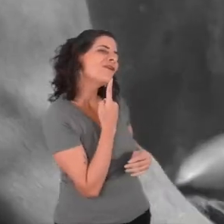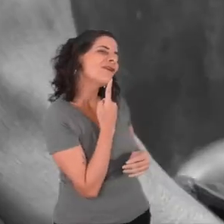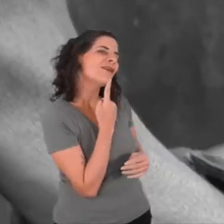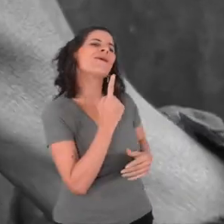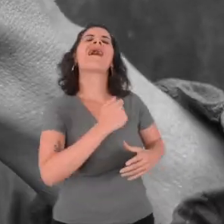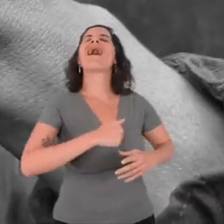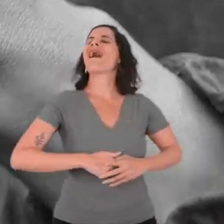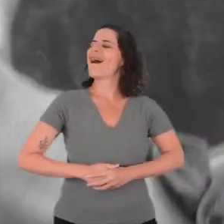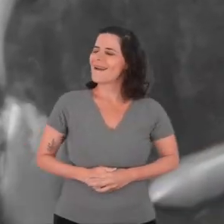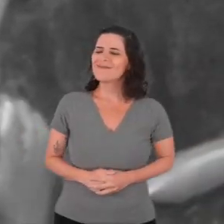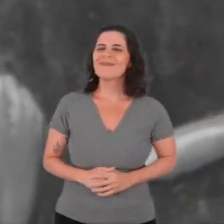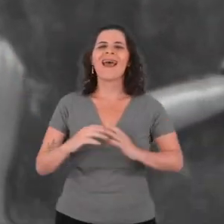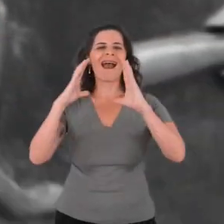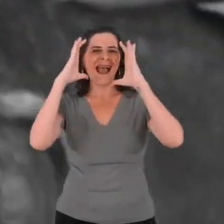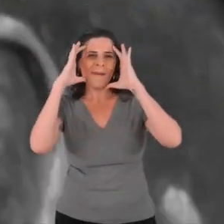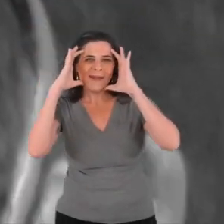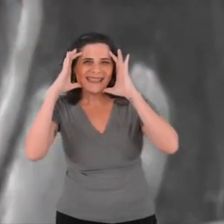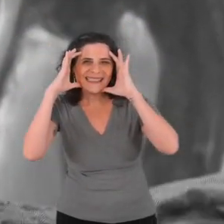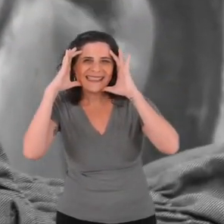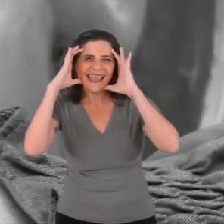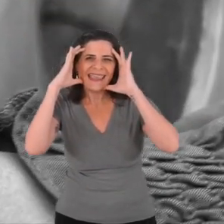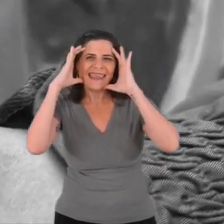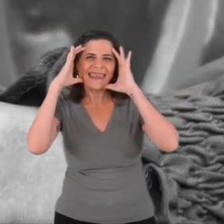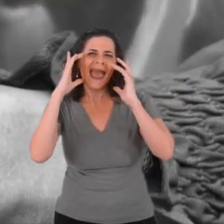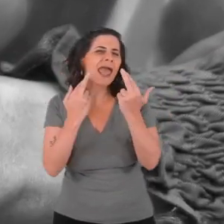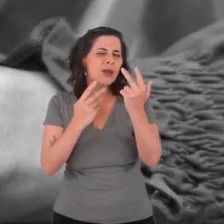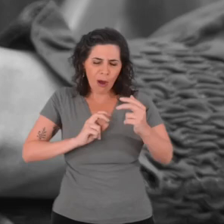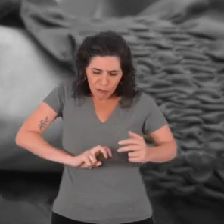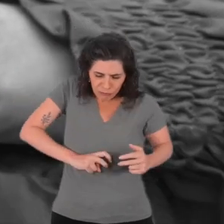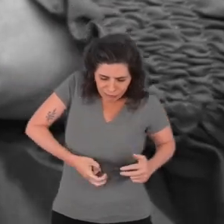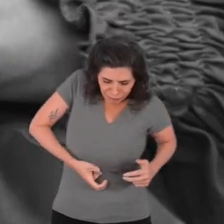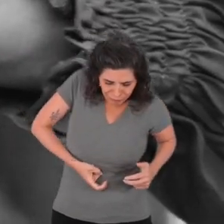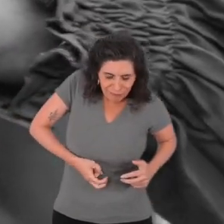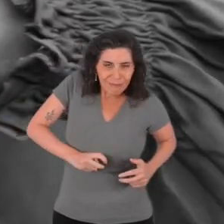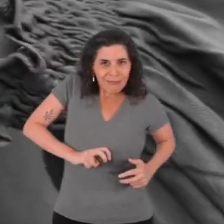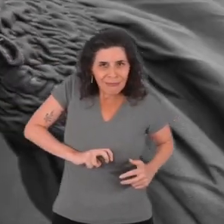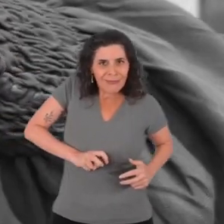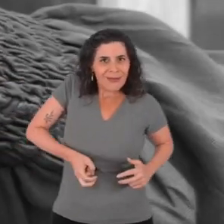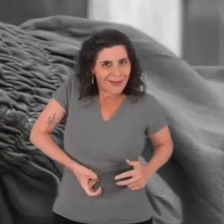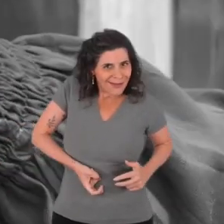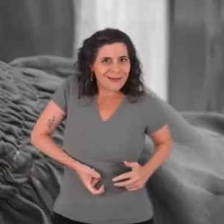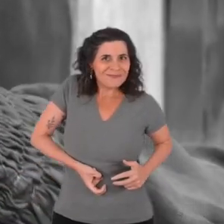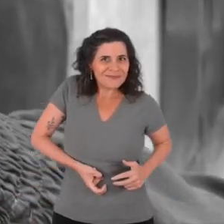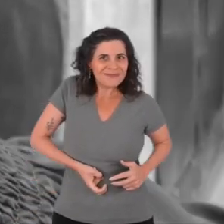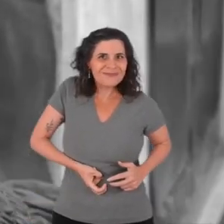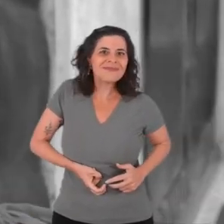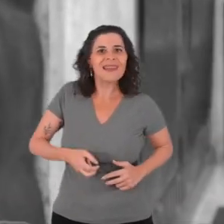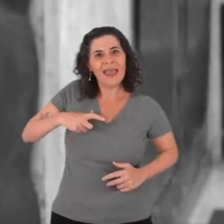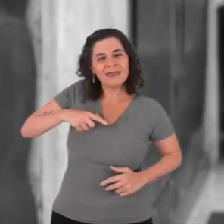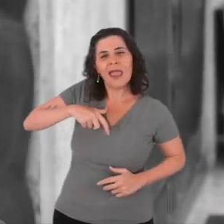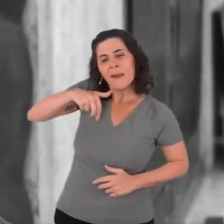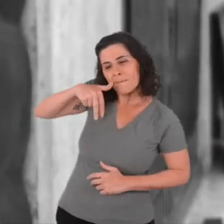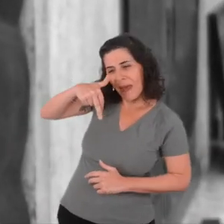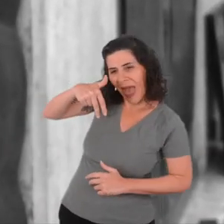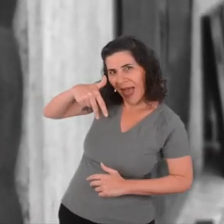With the little head in the same position. Here comes his little leg,